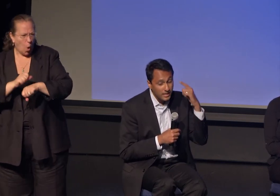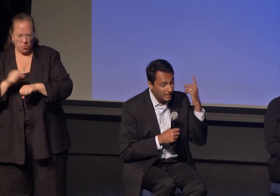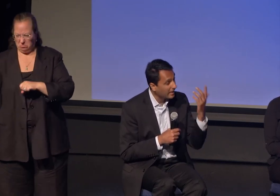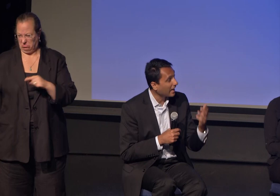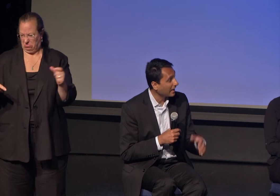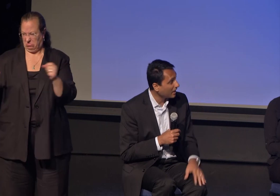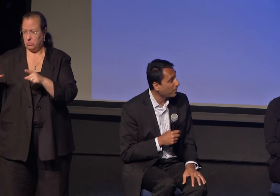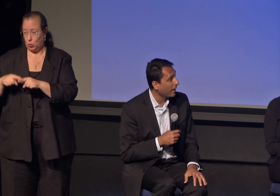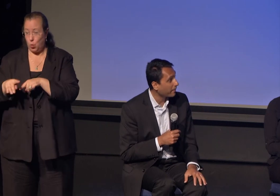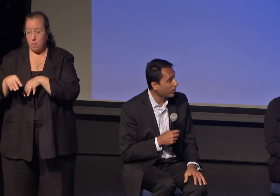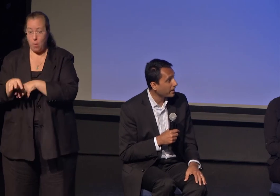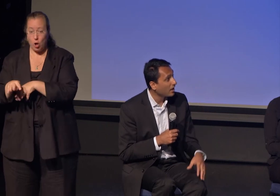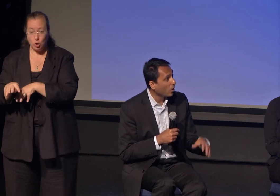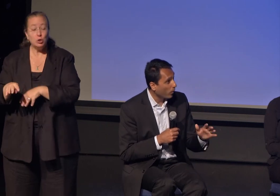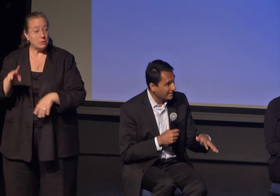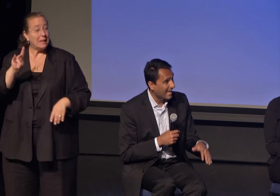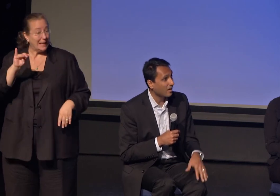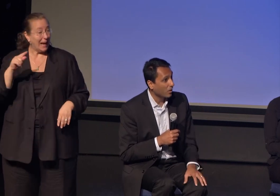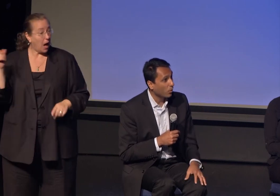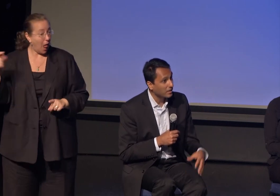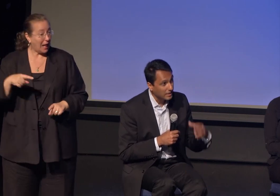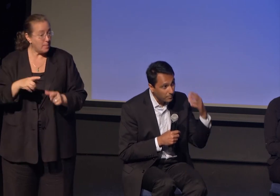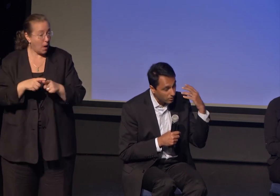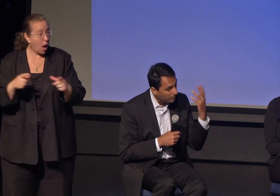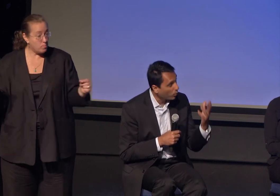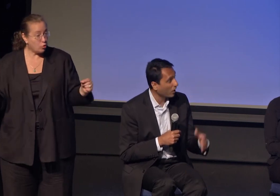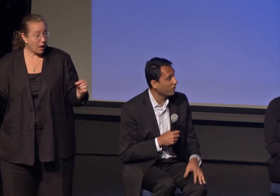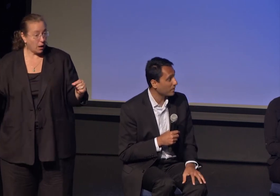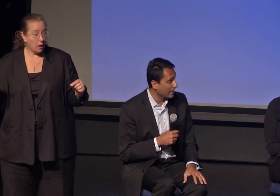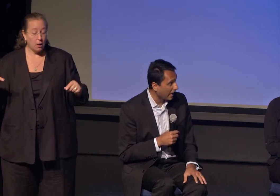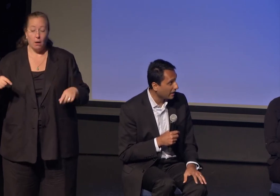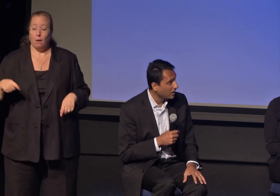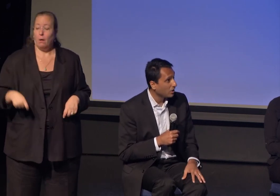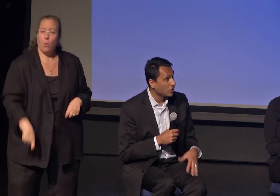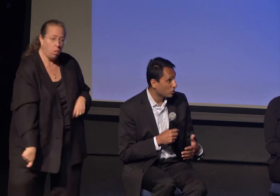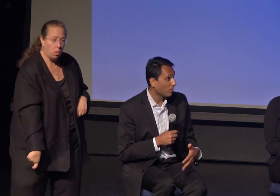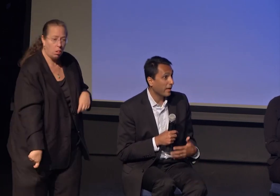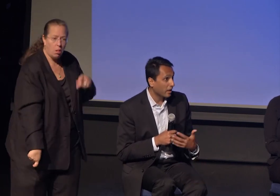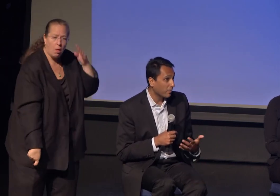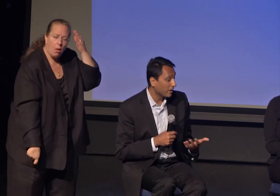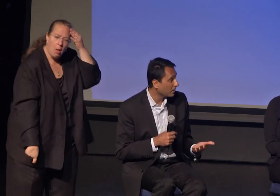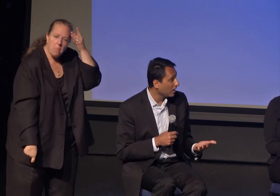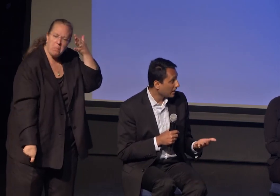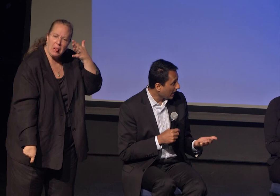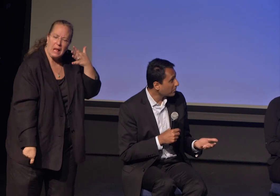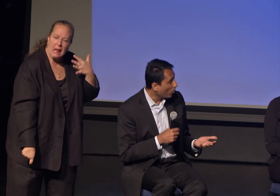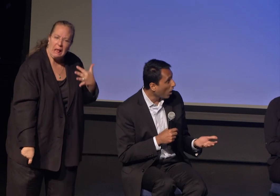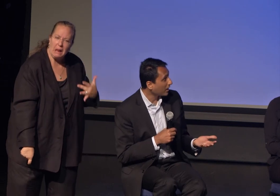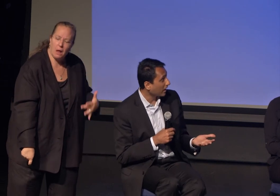King got hit by a brick, went down on one knee, blood pouring from his head, stood back up and kept walking.